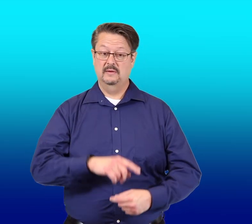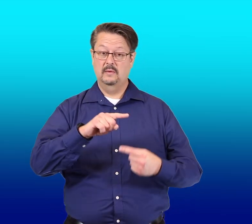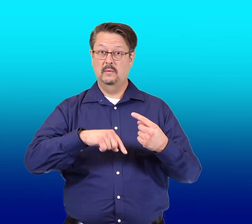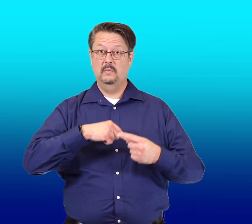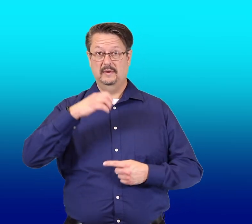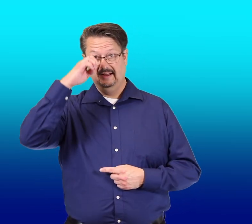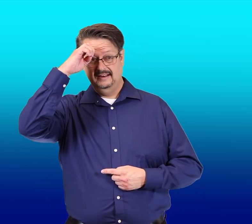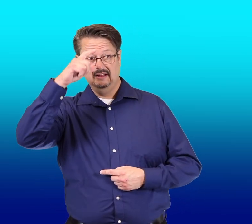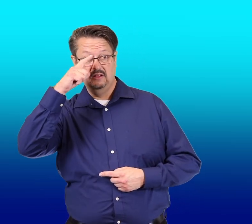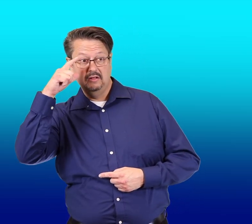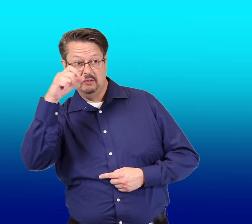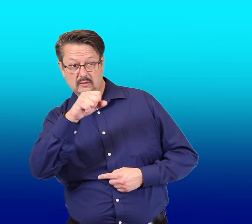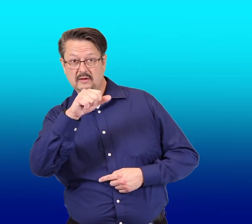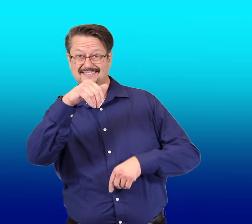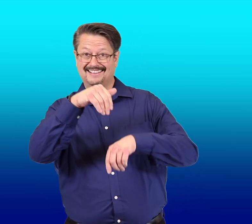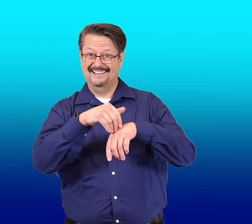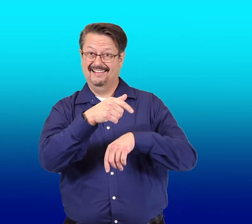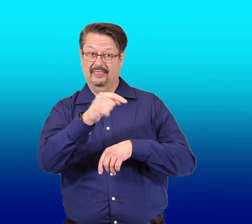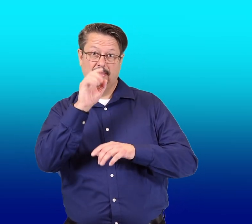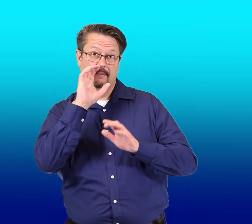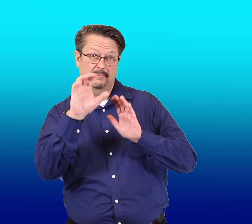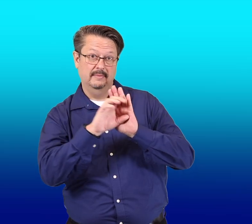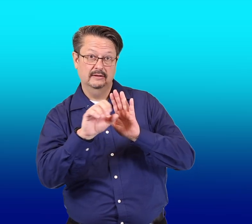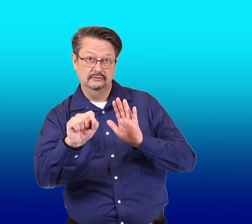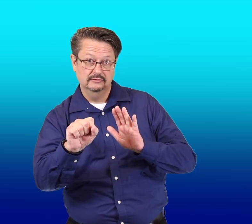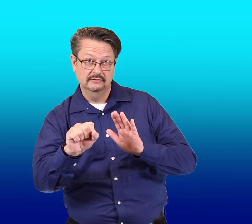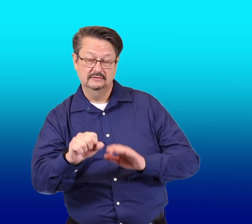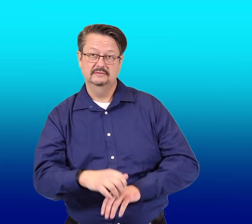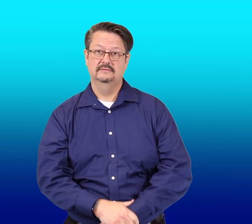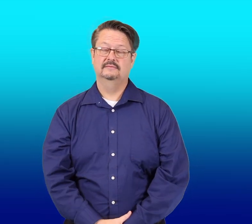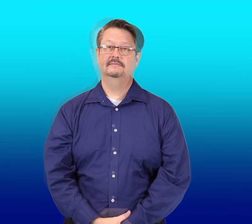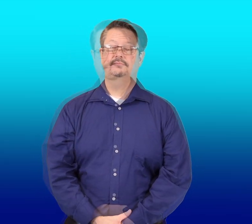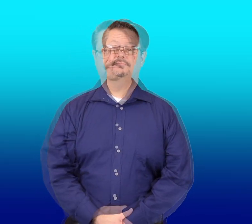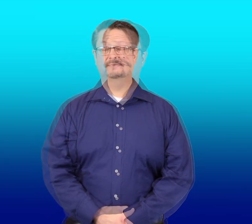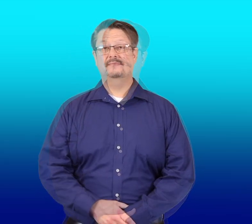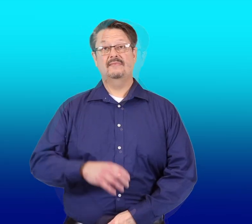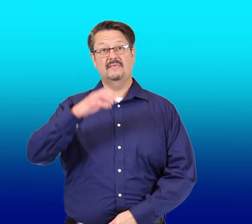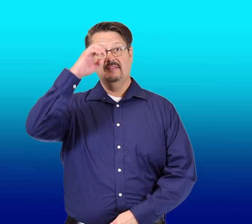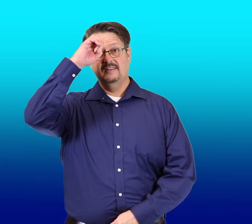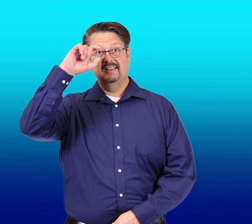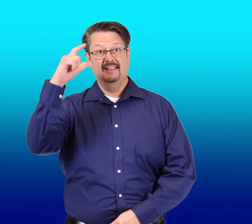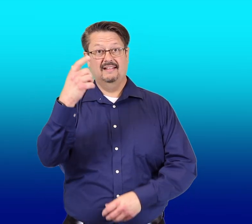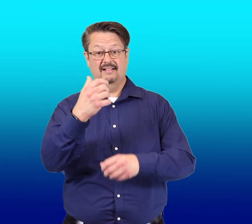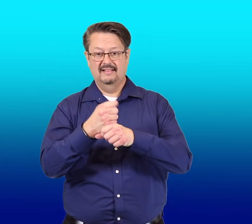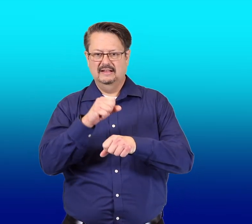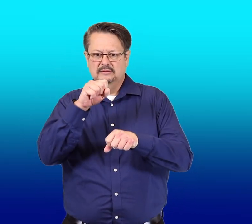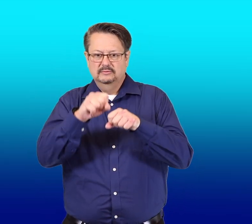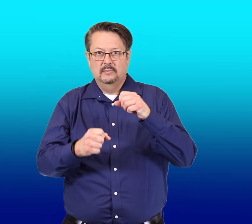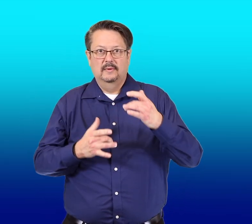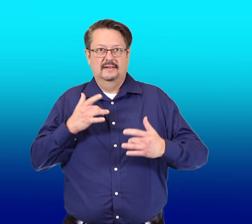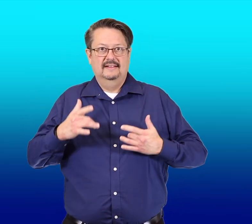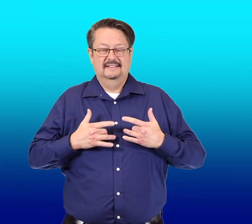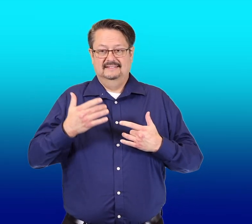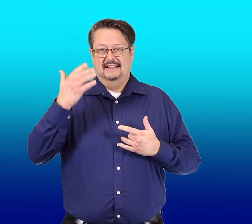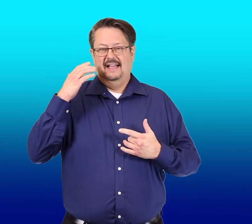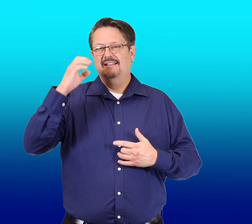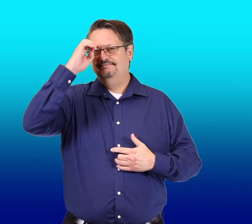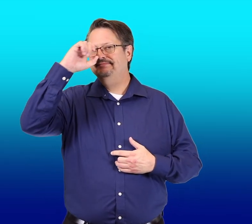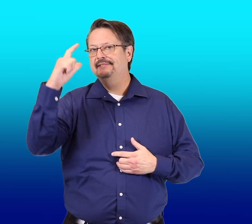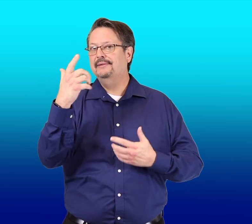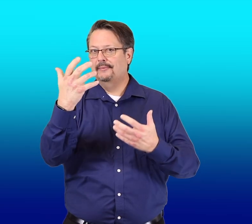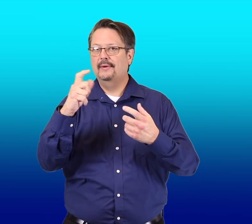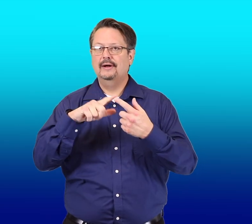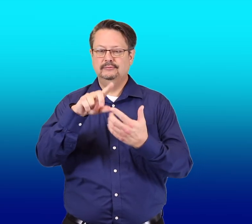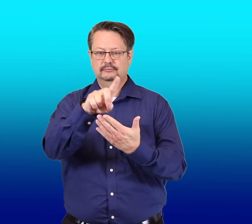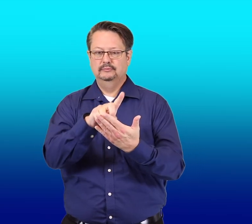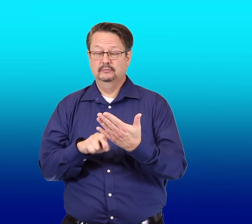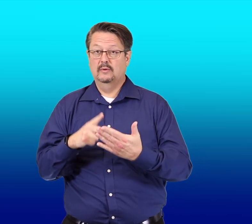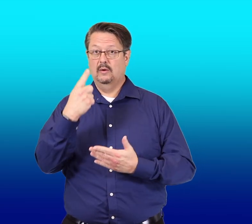When he looks at the pictures, he'll get so excited he'll want to draw